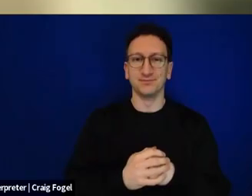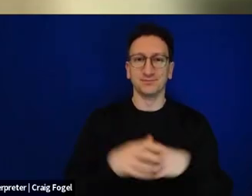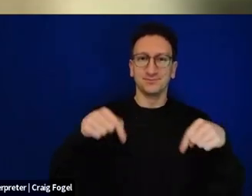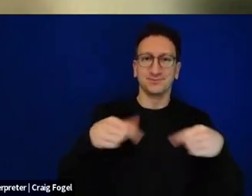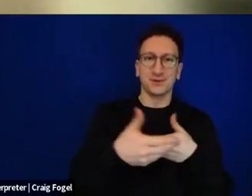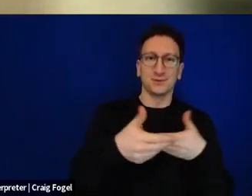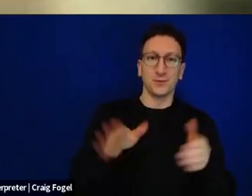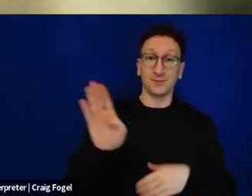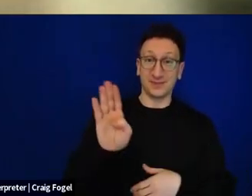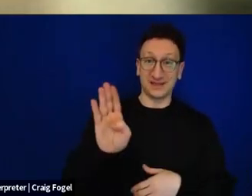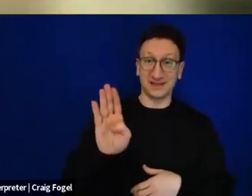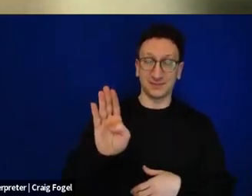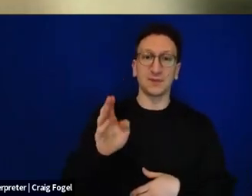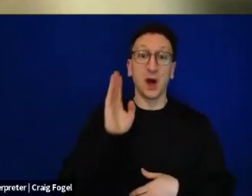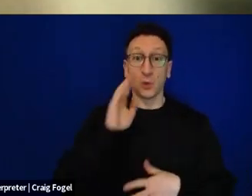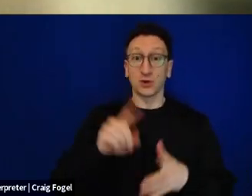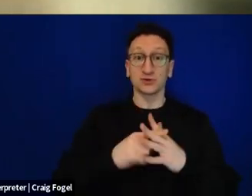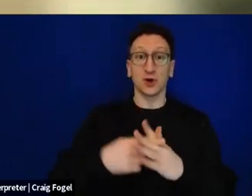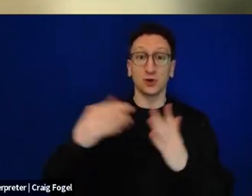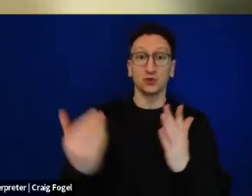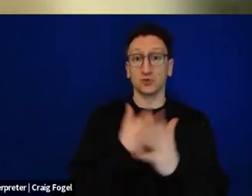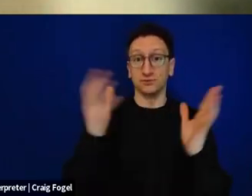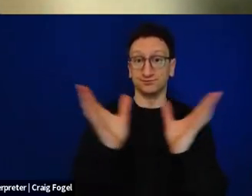We are now going to switch over immediately, b'chipazon as